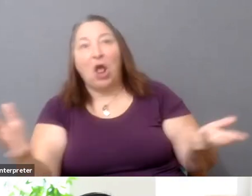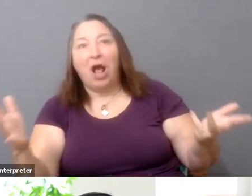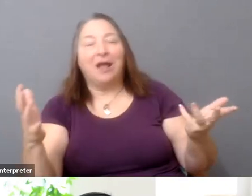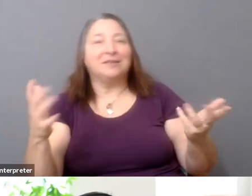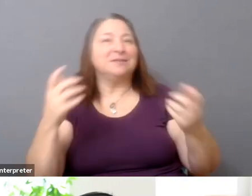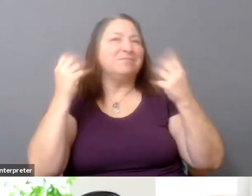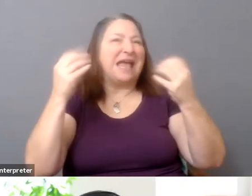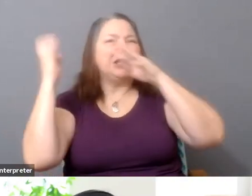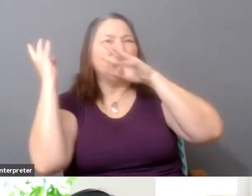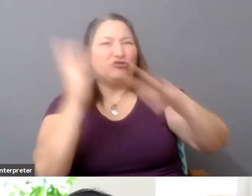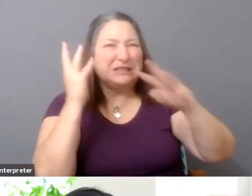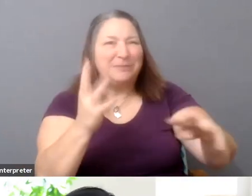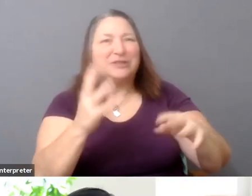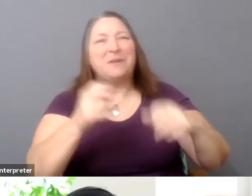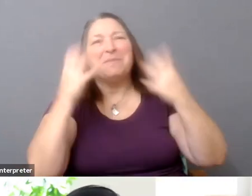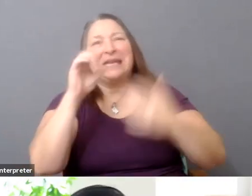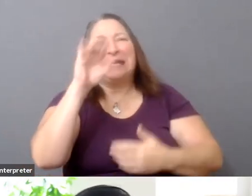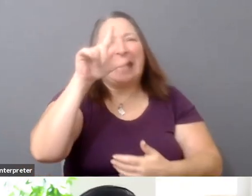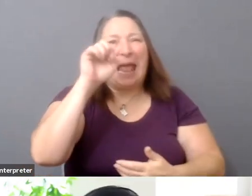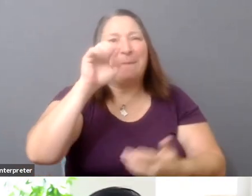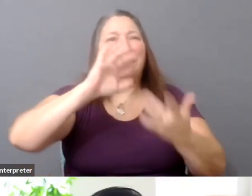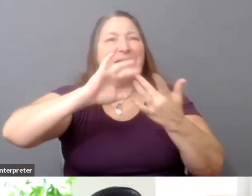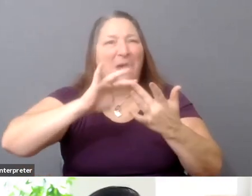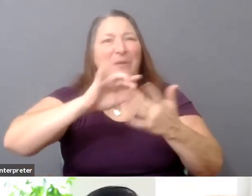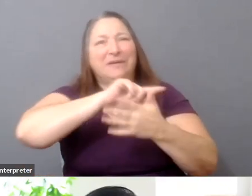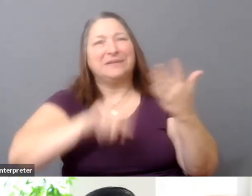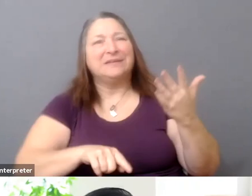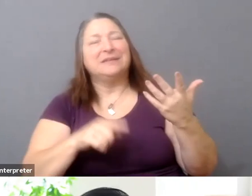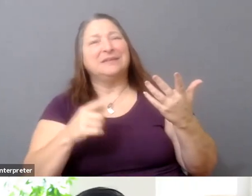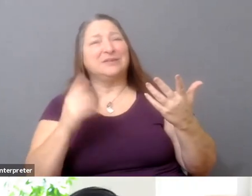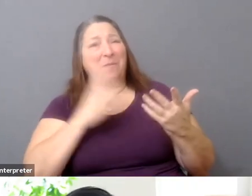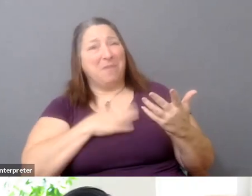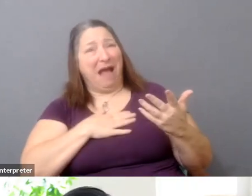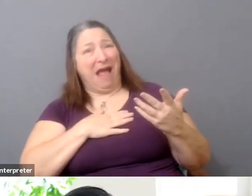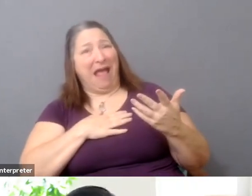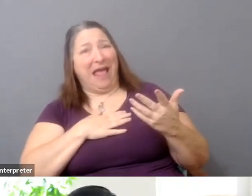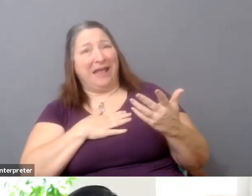and cable networks. So would you say that doc filmmakers also have a marketing problem, or is it